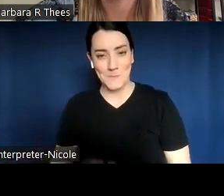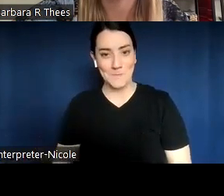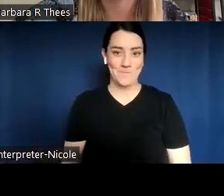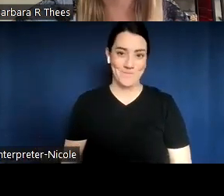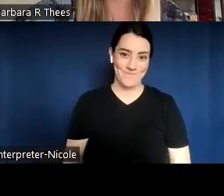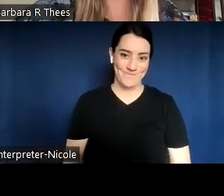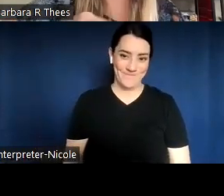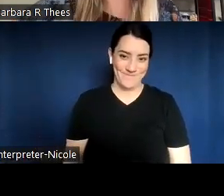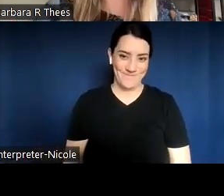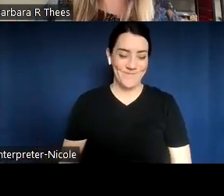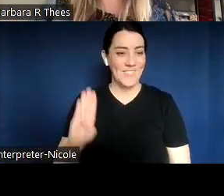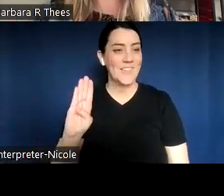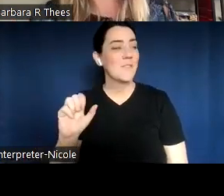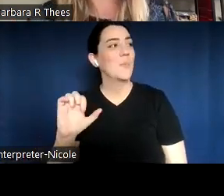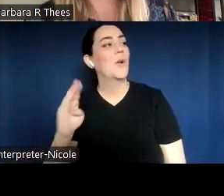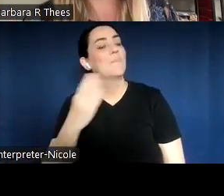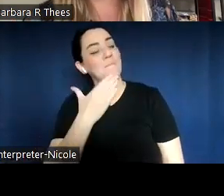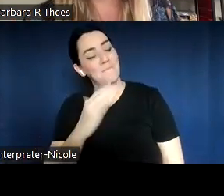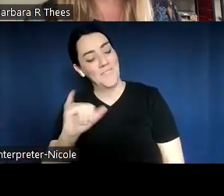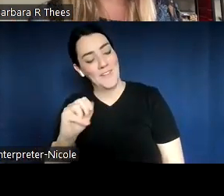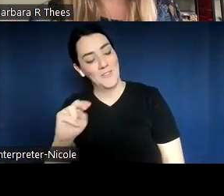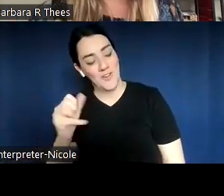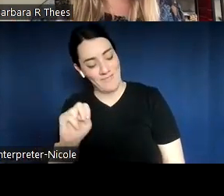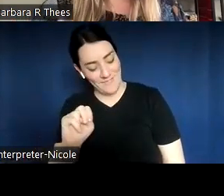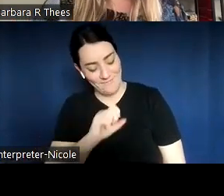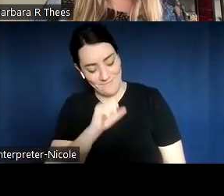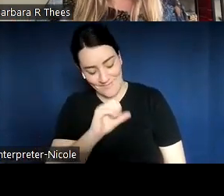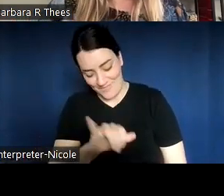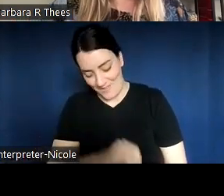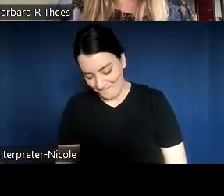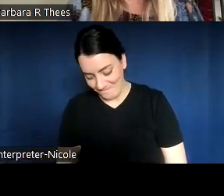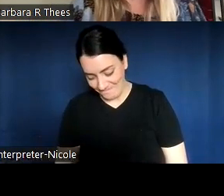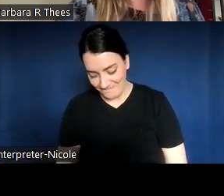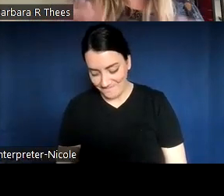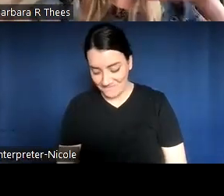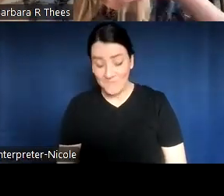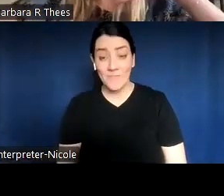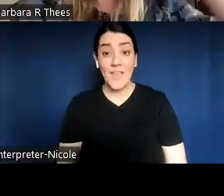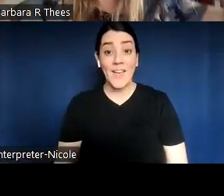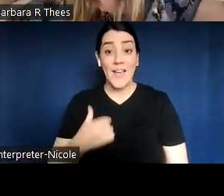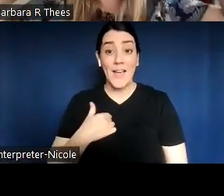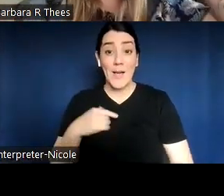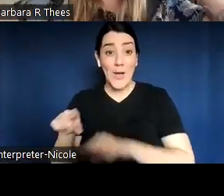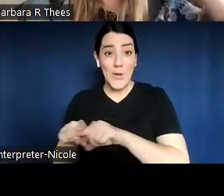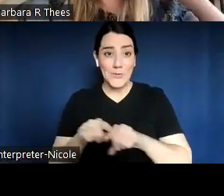Thank you, Jonathan. Love that. And I love the imagery too of the snowball effect.